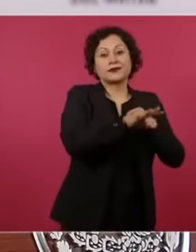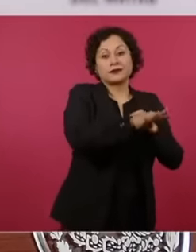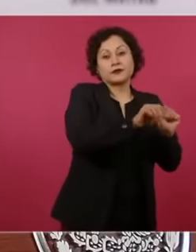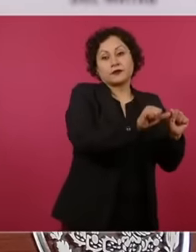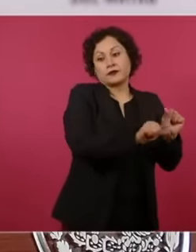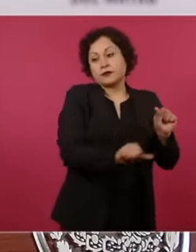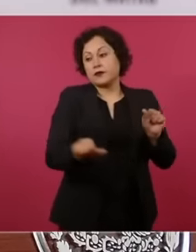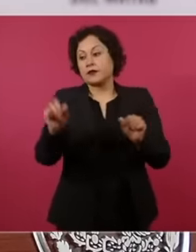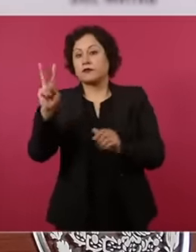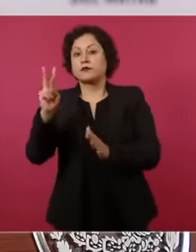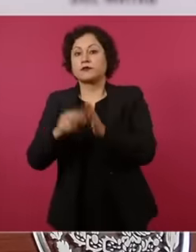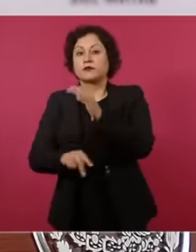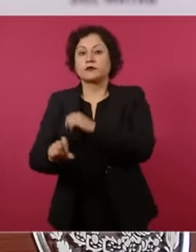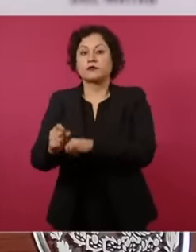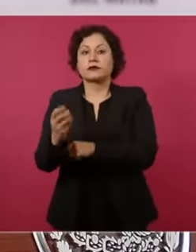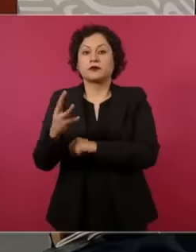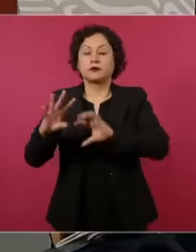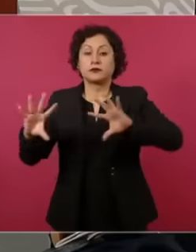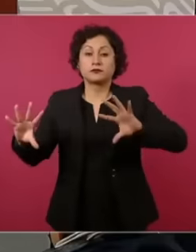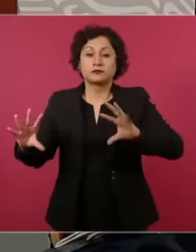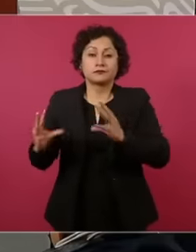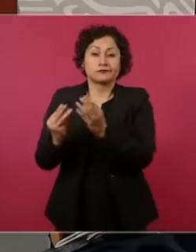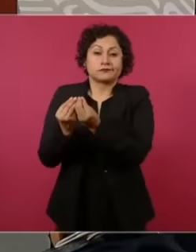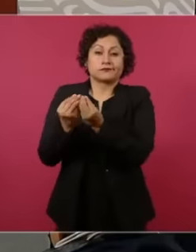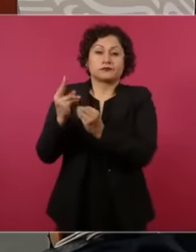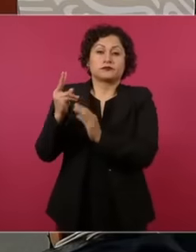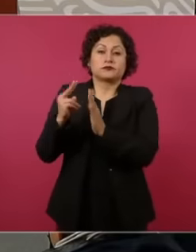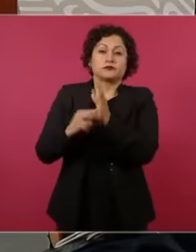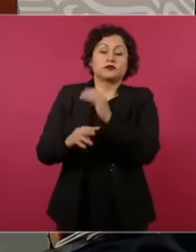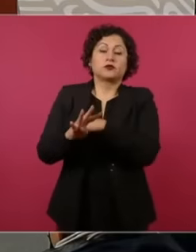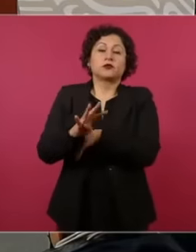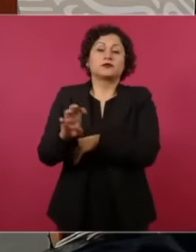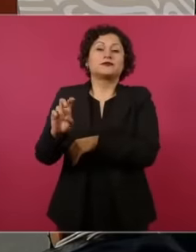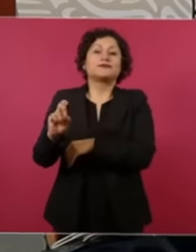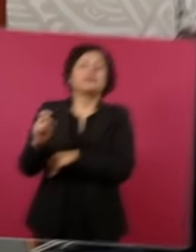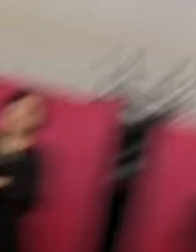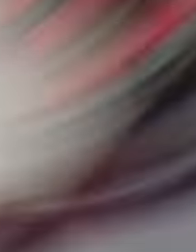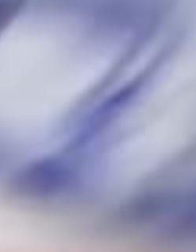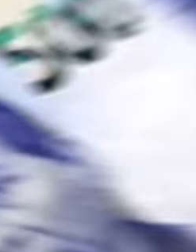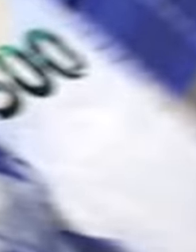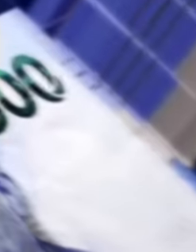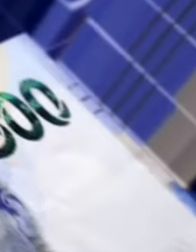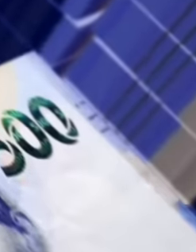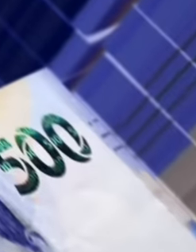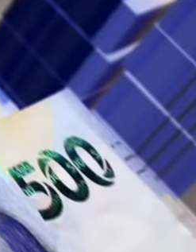press conference, President Andrés Manuel López Obrador announced all the details